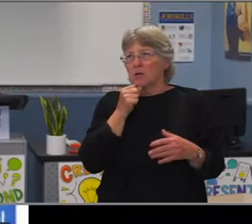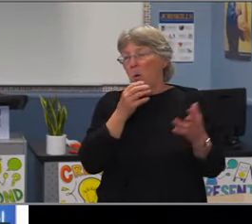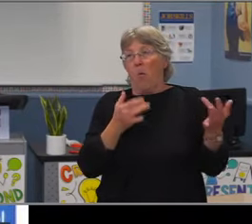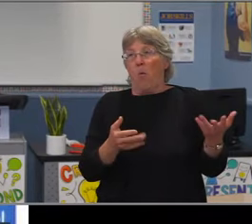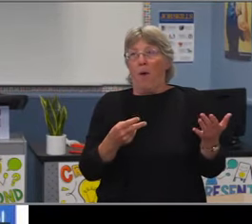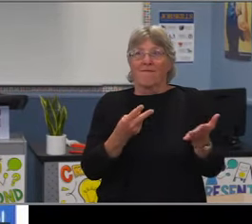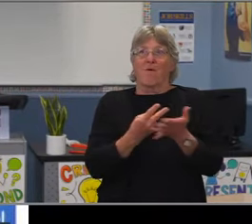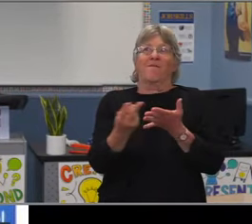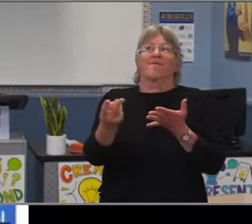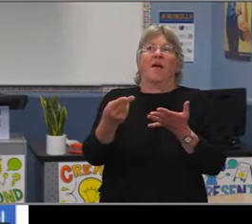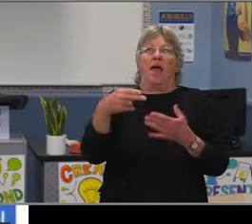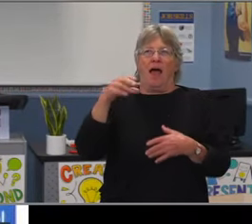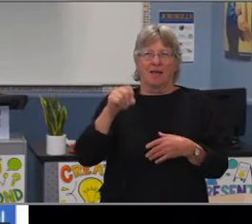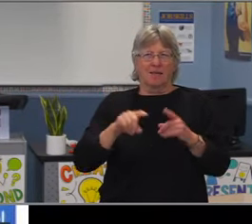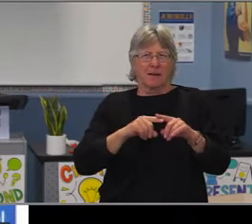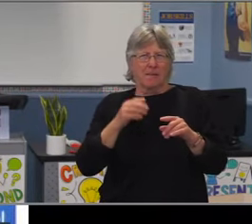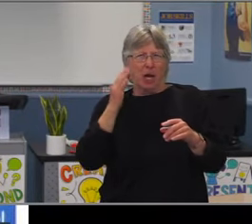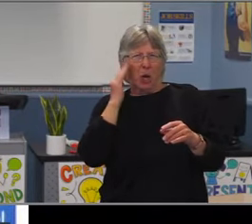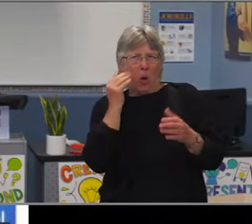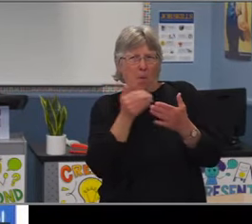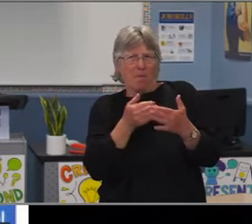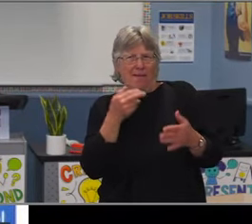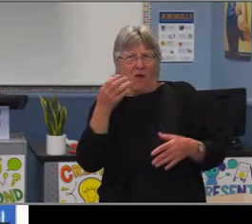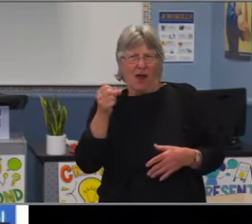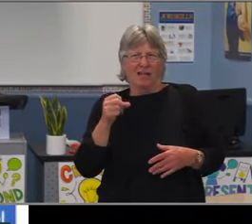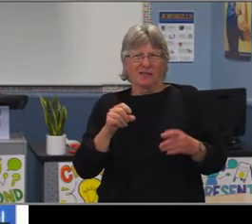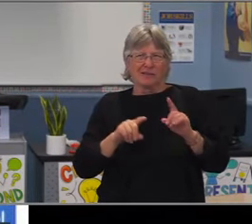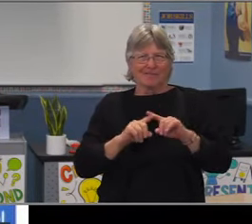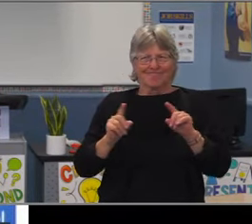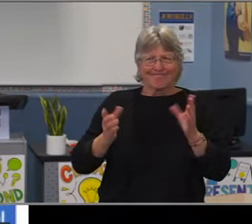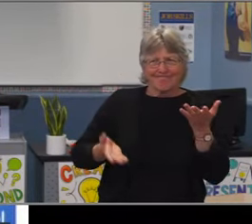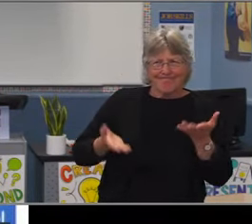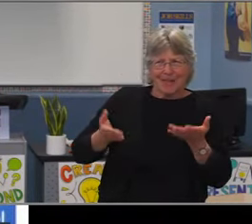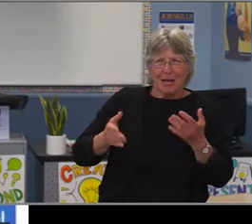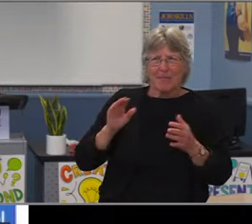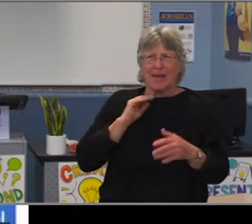of not managing your time, managing your resources, managing your assignments is crucial.